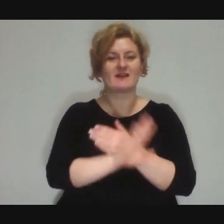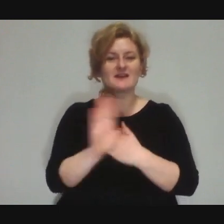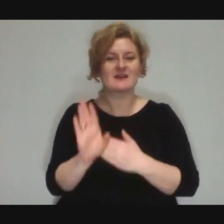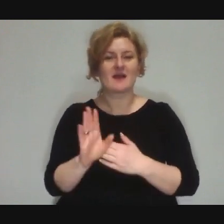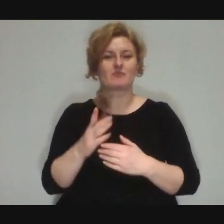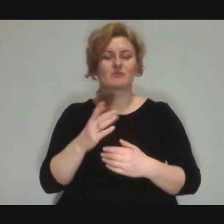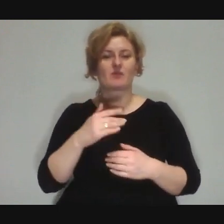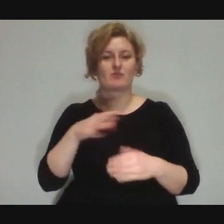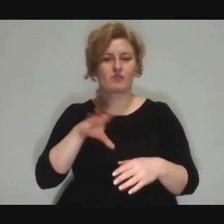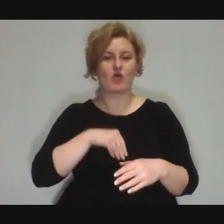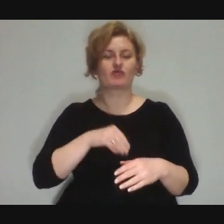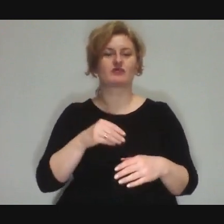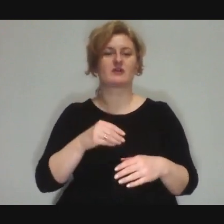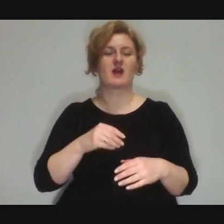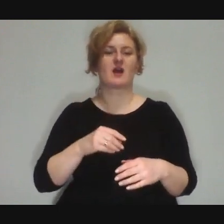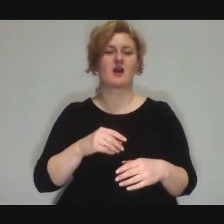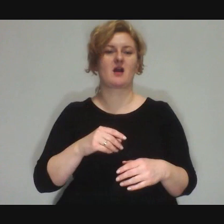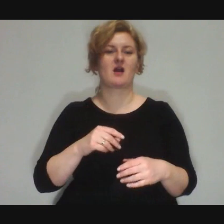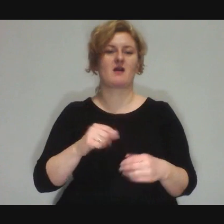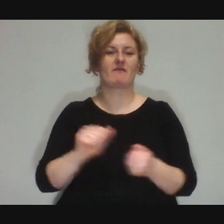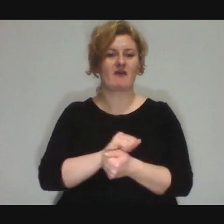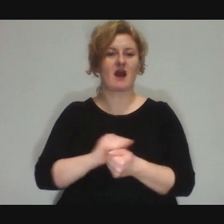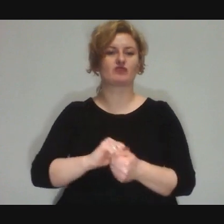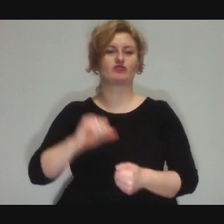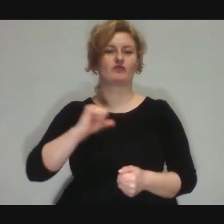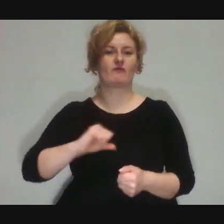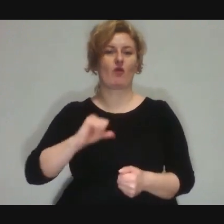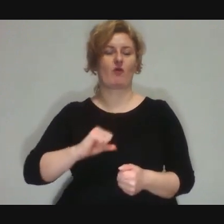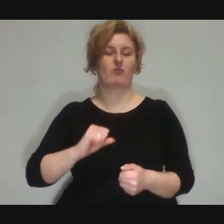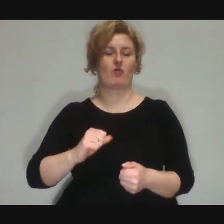You can face the fact that you have to stand in front of some people and show them something.